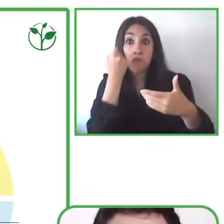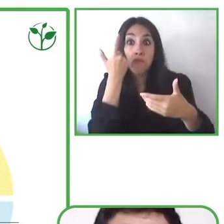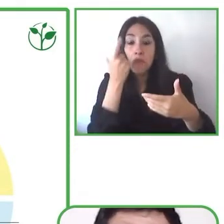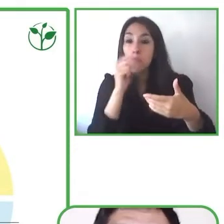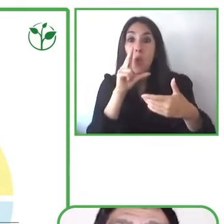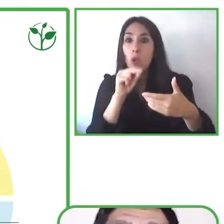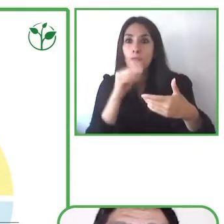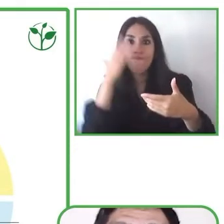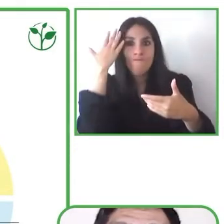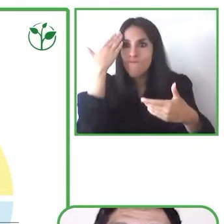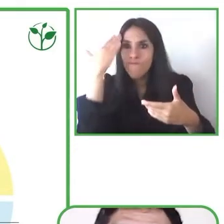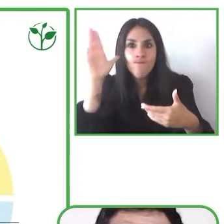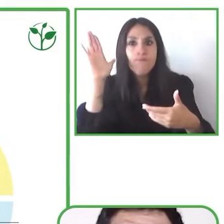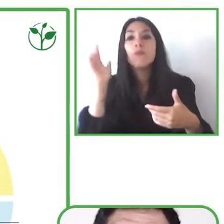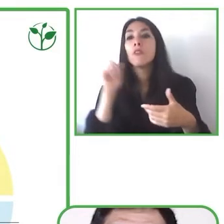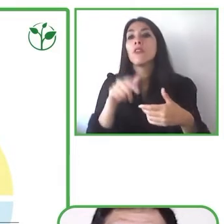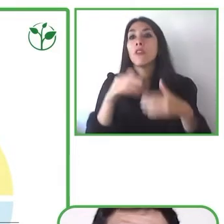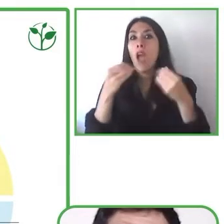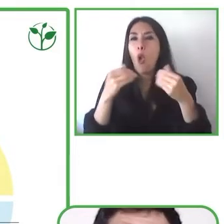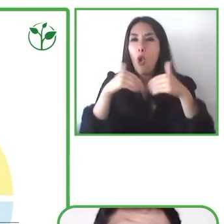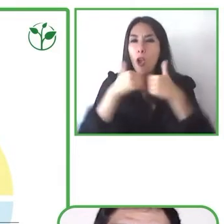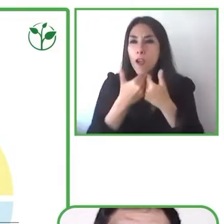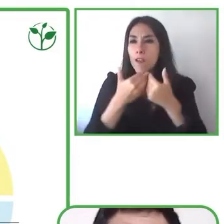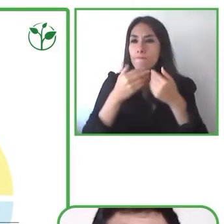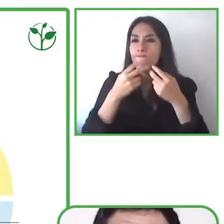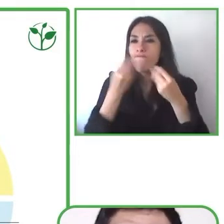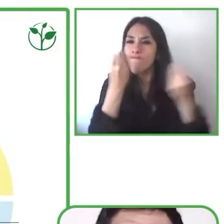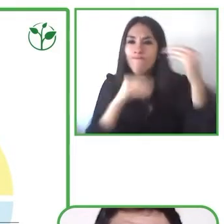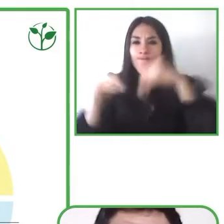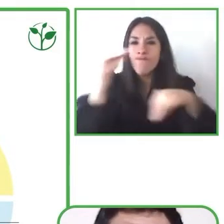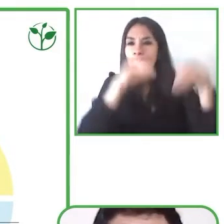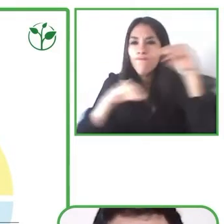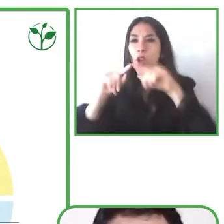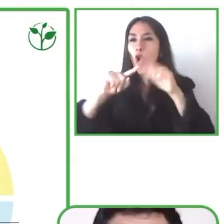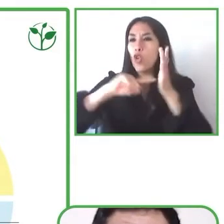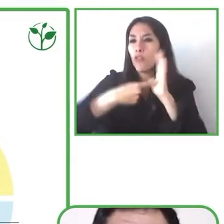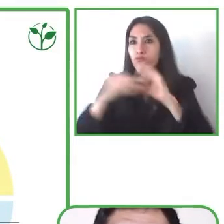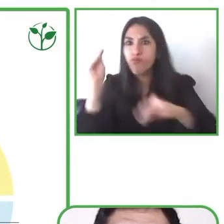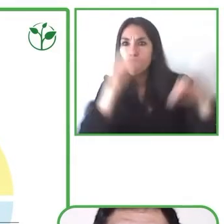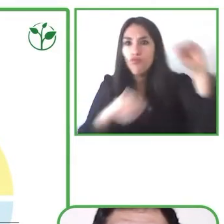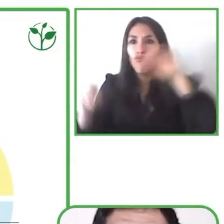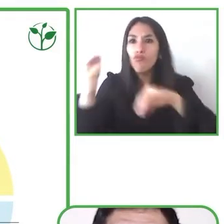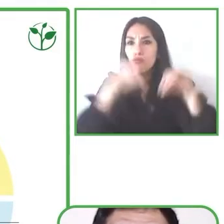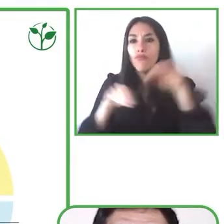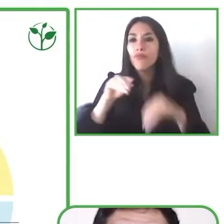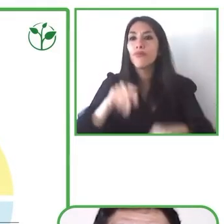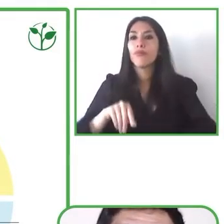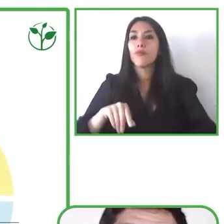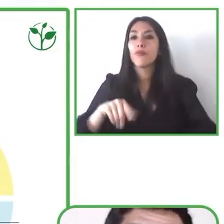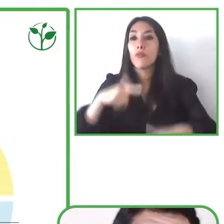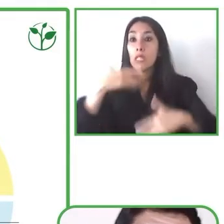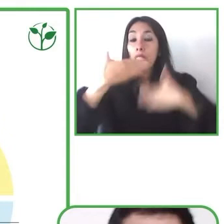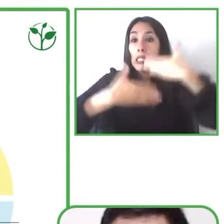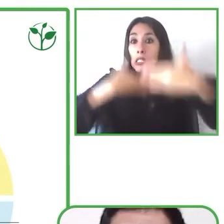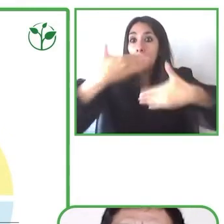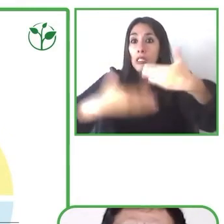the problem was in the instruments that were not sensitive enough to identify this development.